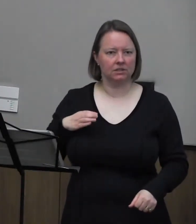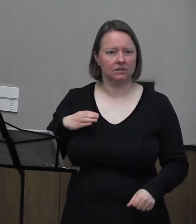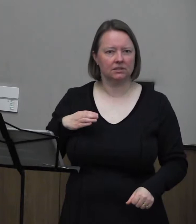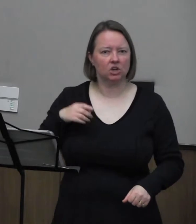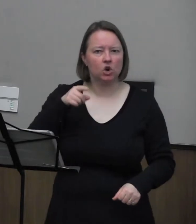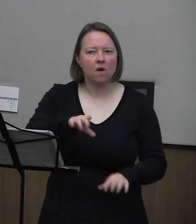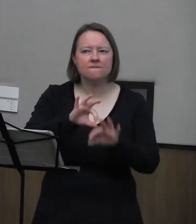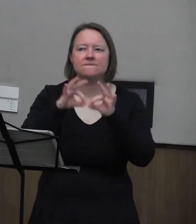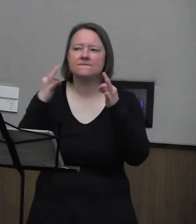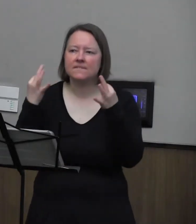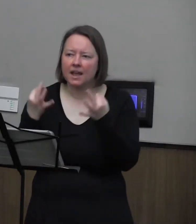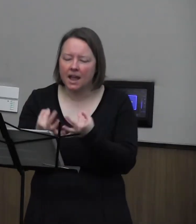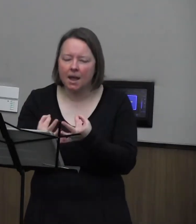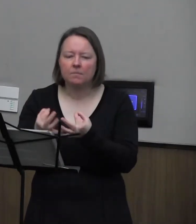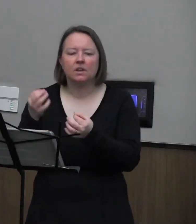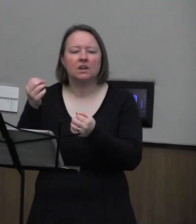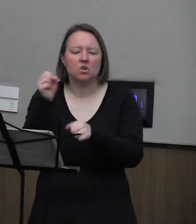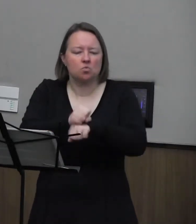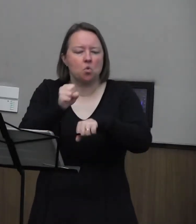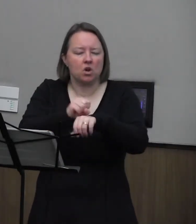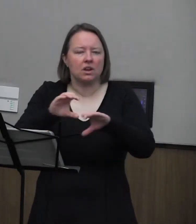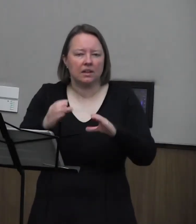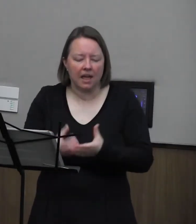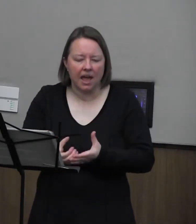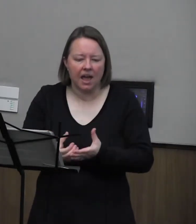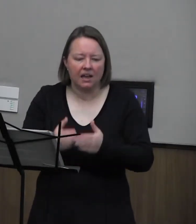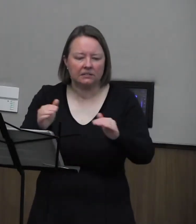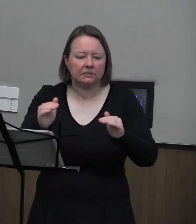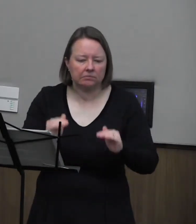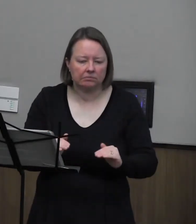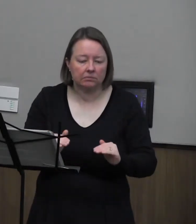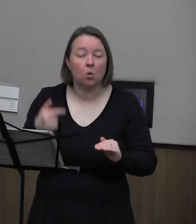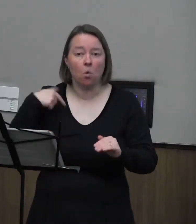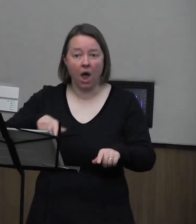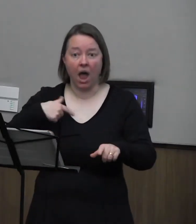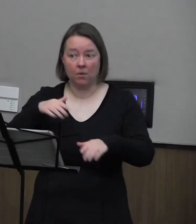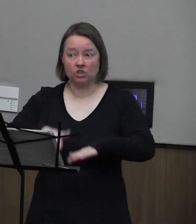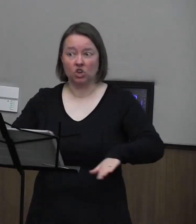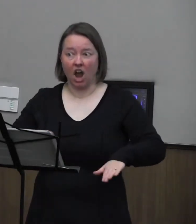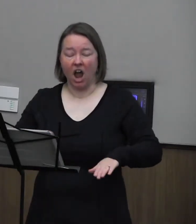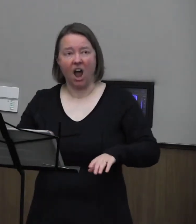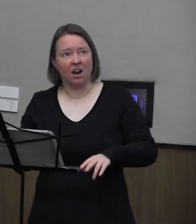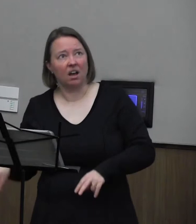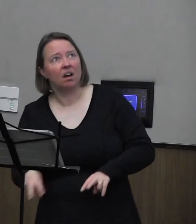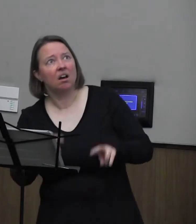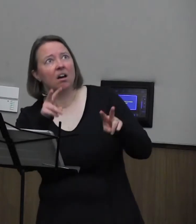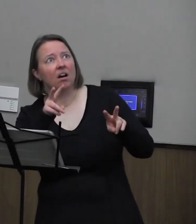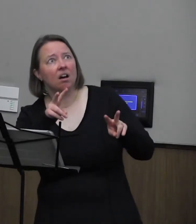Her family was working class. But when I was a child, they seemed rich to me.